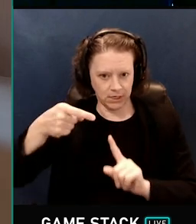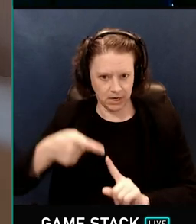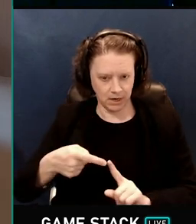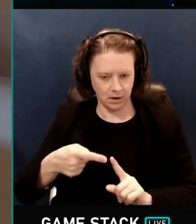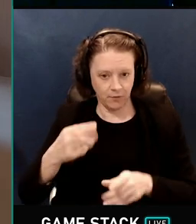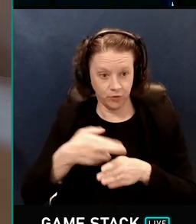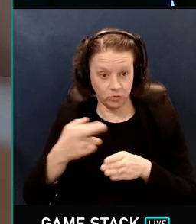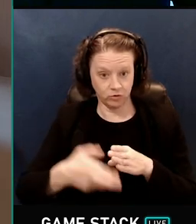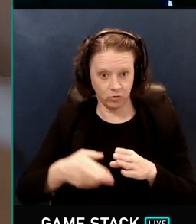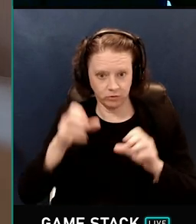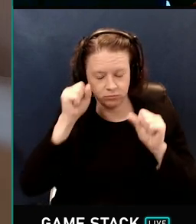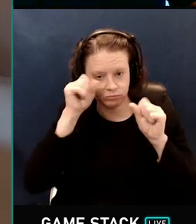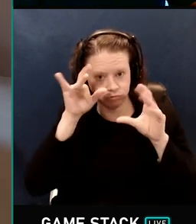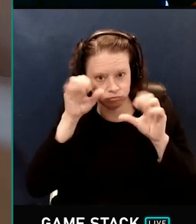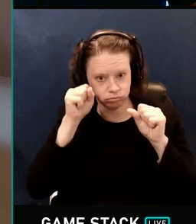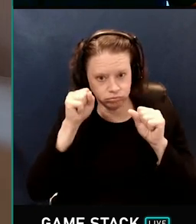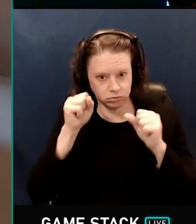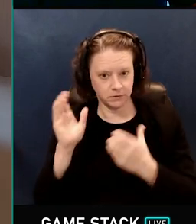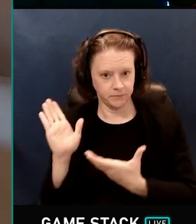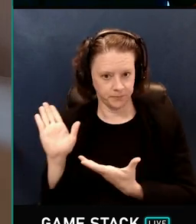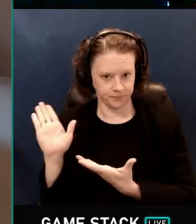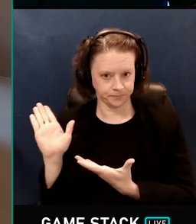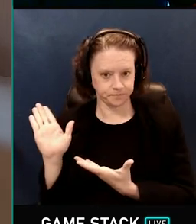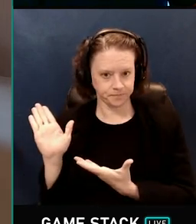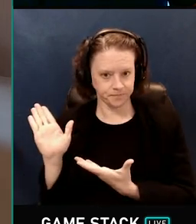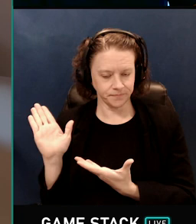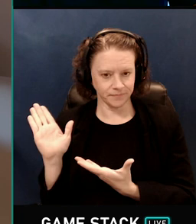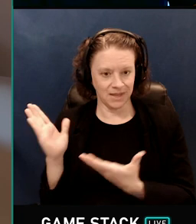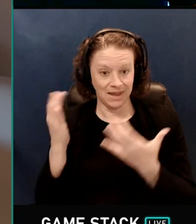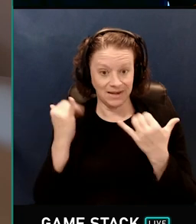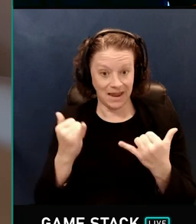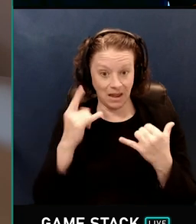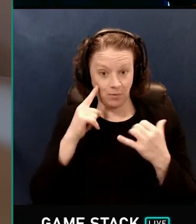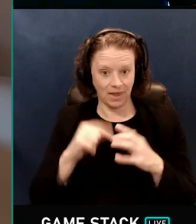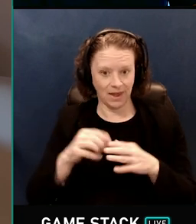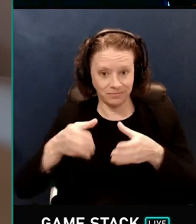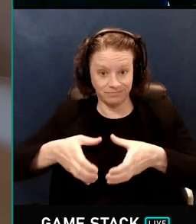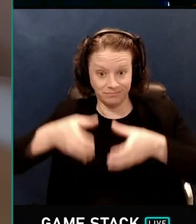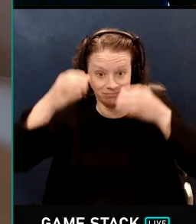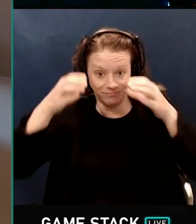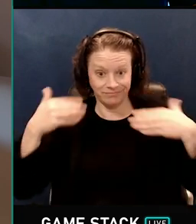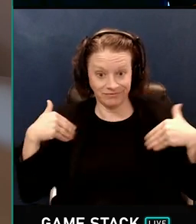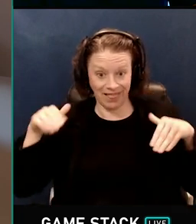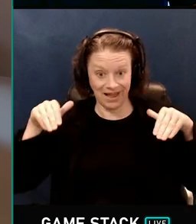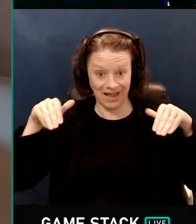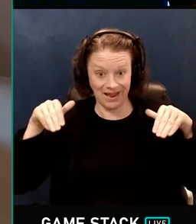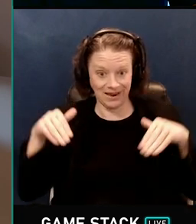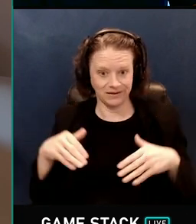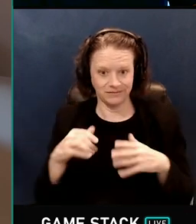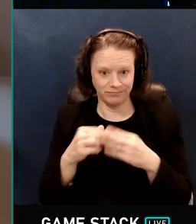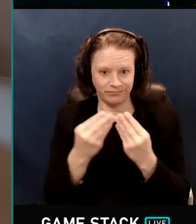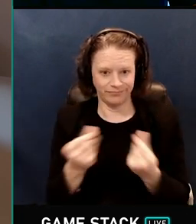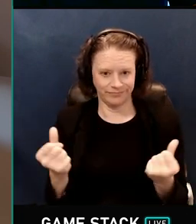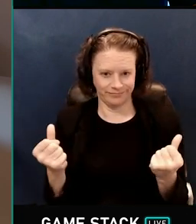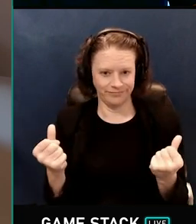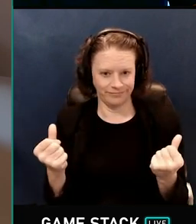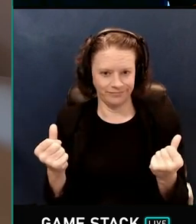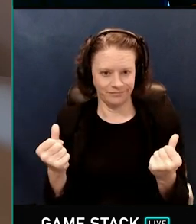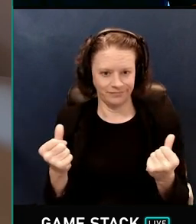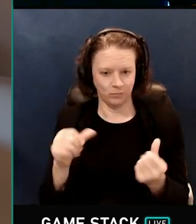The results are amazing. So now the Peter Panning has almost entirely gone.